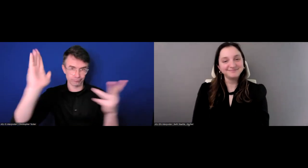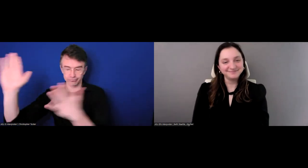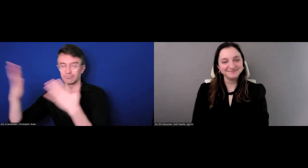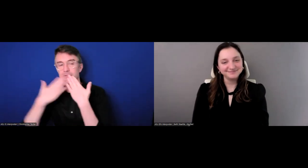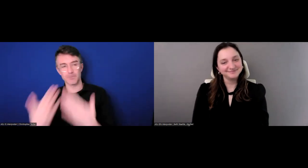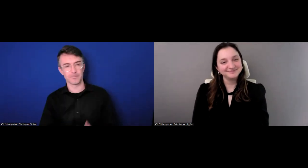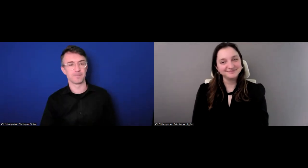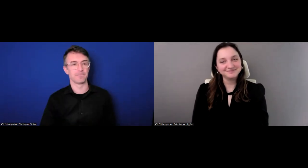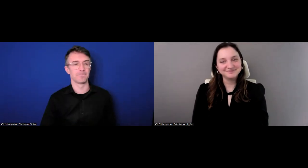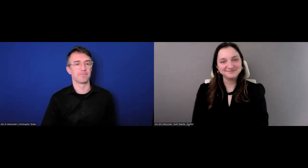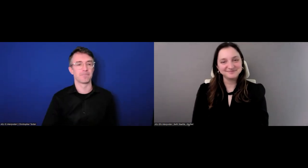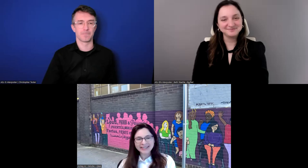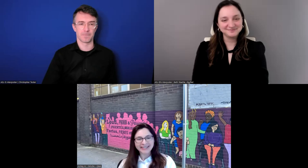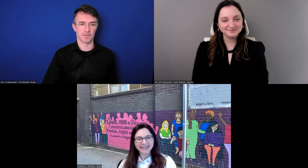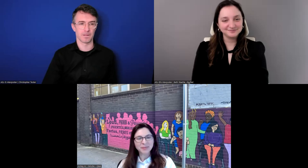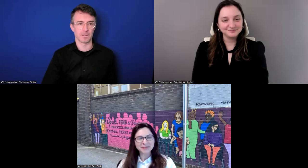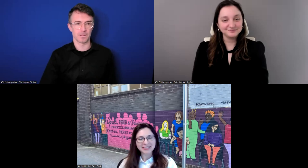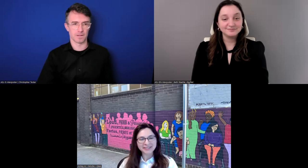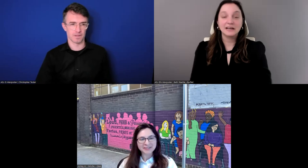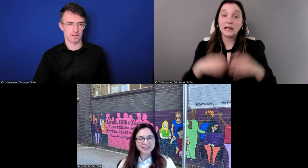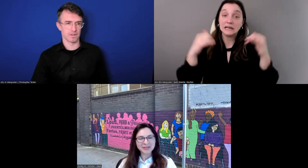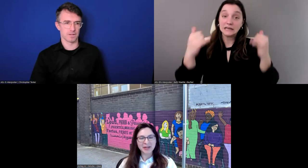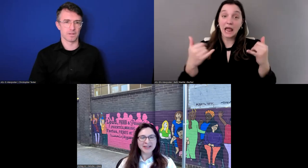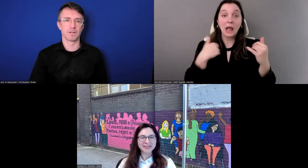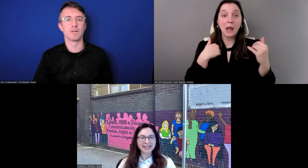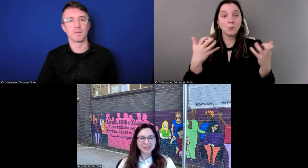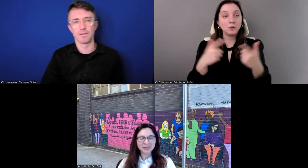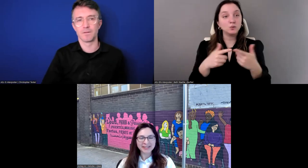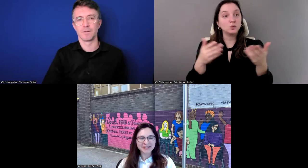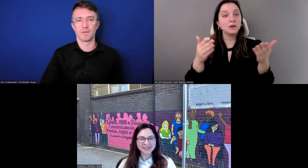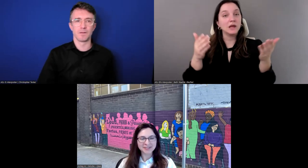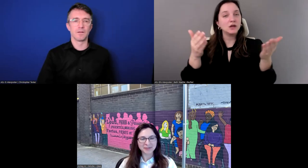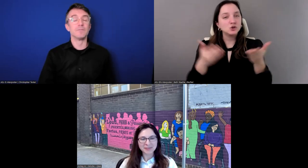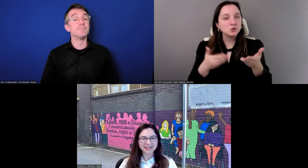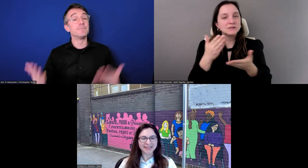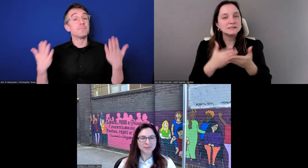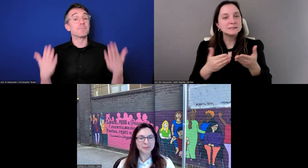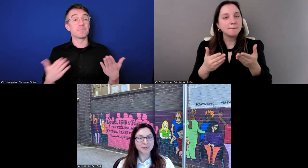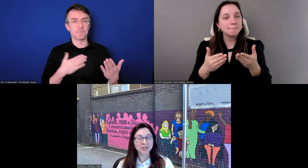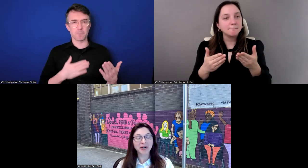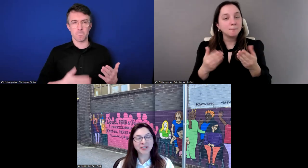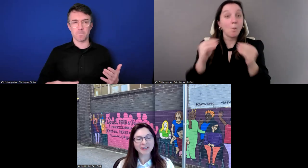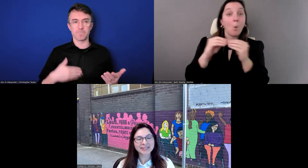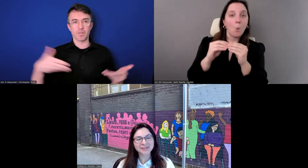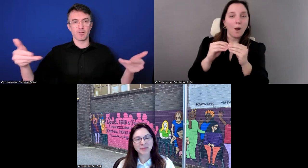I'd like to invite a couple of additional guest presenters to join me, which our colleagues